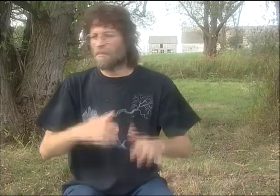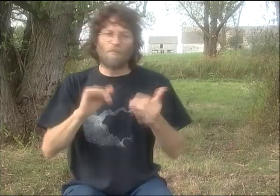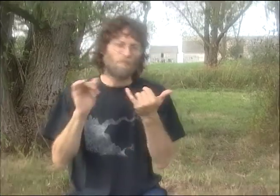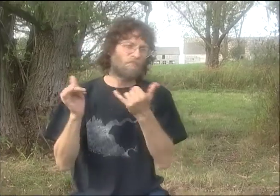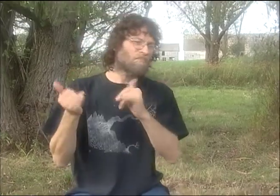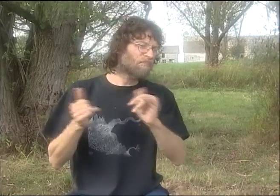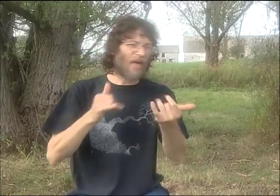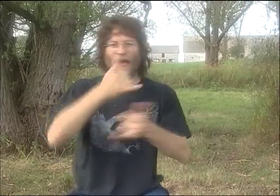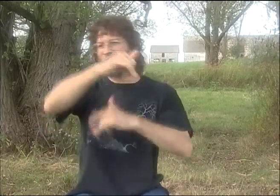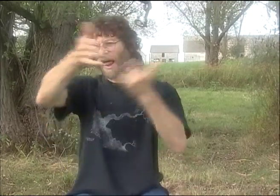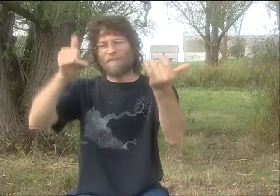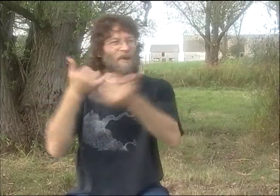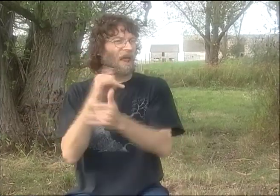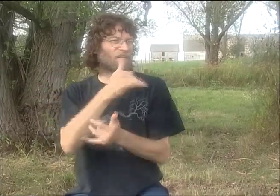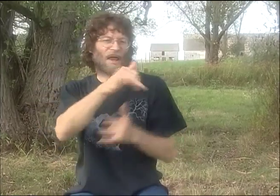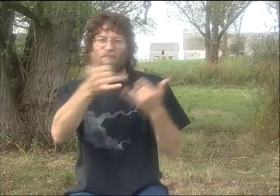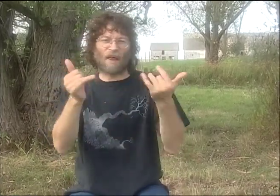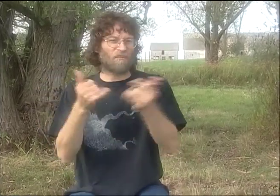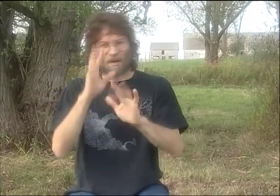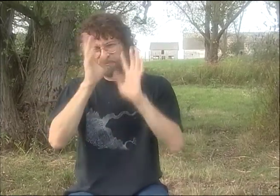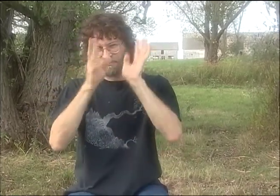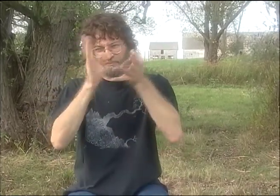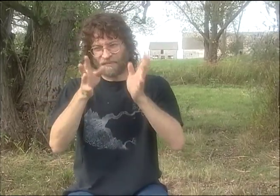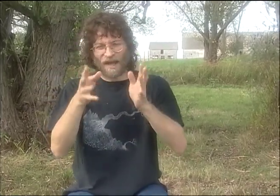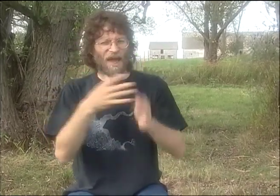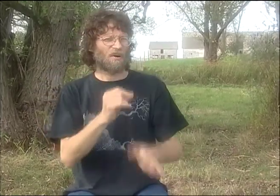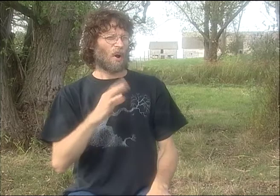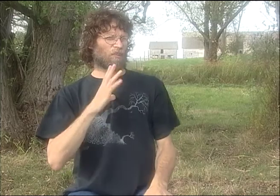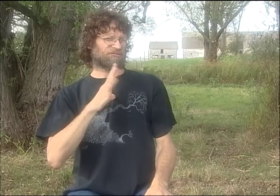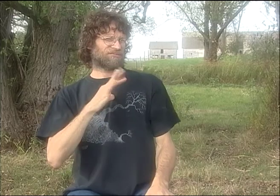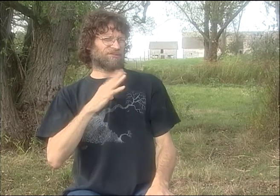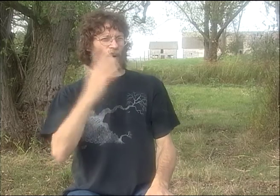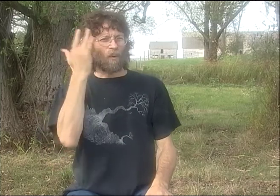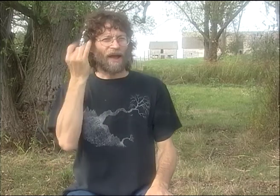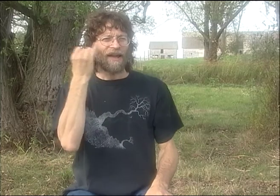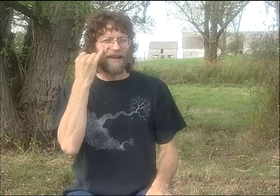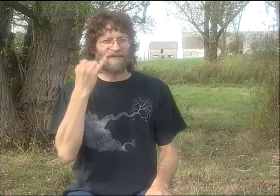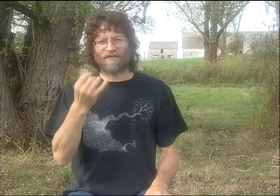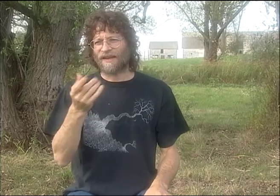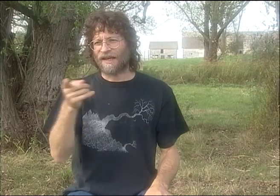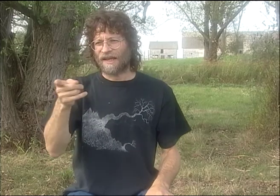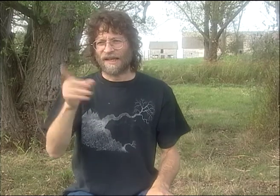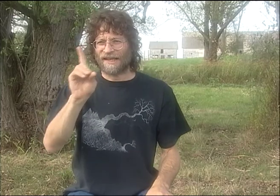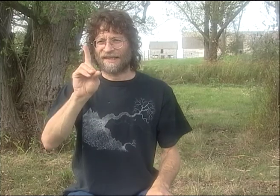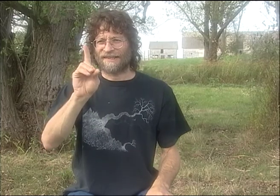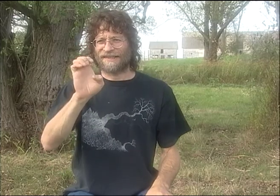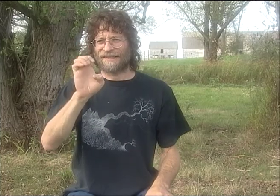AND WE BECAME A TEAM. AND WE WOULD JUST PLAY AROUND. THAT'S THE ONLY WAY I COULD SAY IT. WE WERE SO CREATIVE TOGETHER,